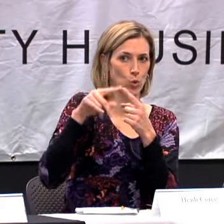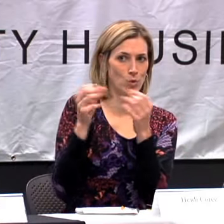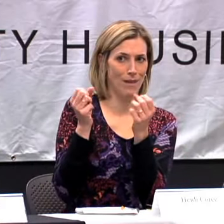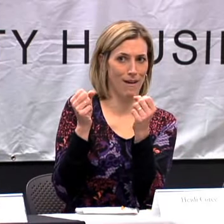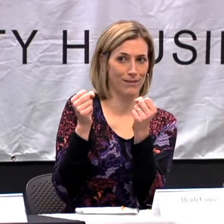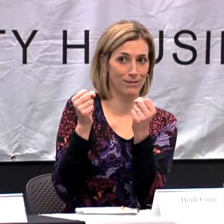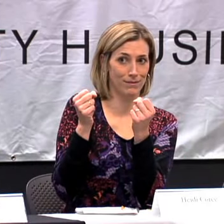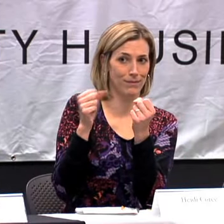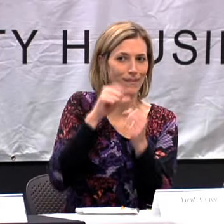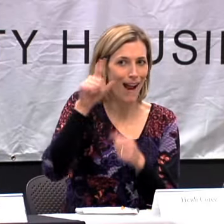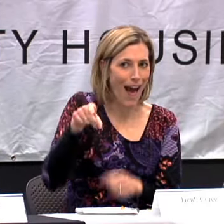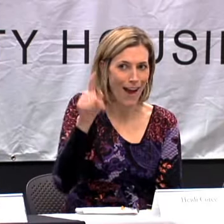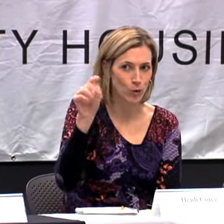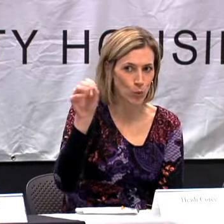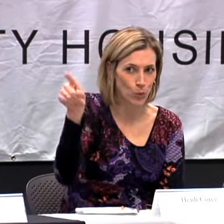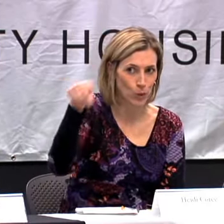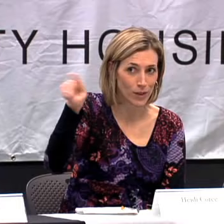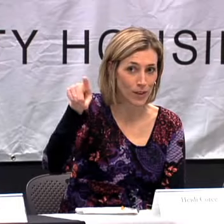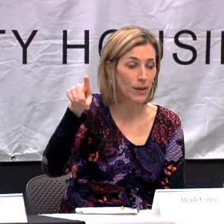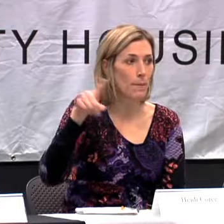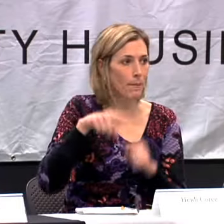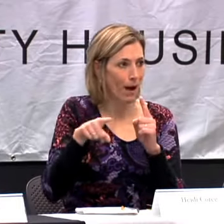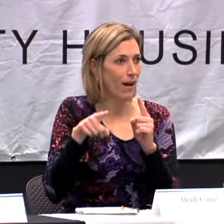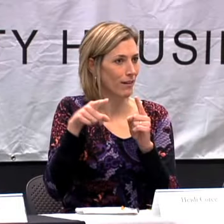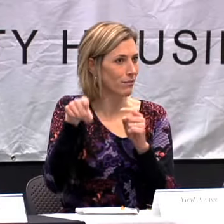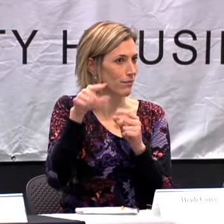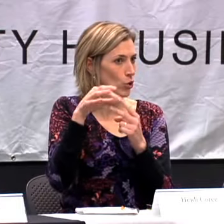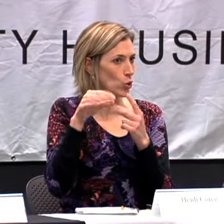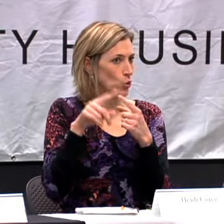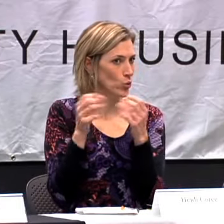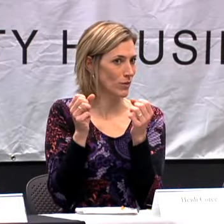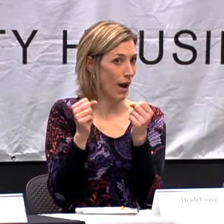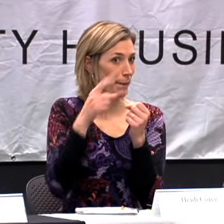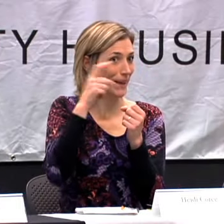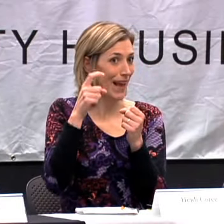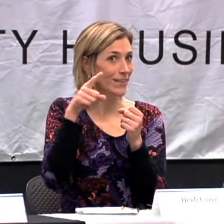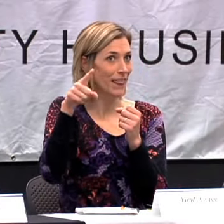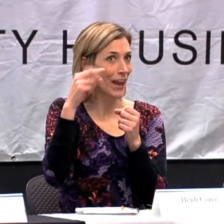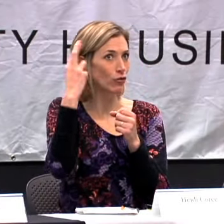CONVERSATION BUT THEY CHOSE TO SIGN. THEY DIDN'T HAVE TO BUT THEY CHOSE